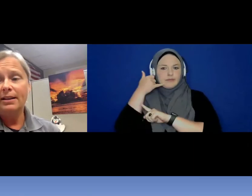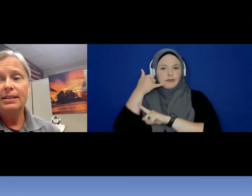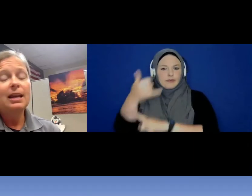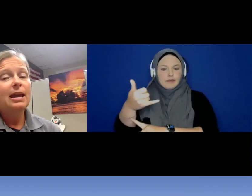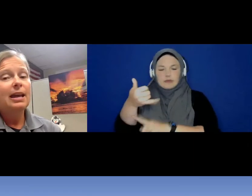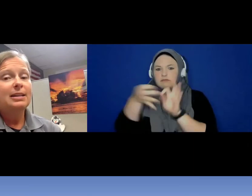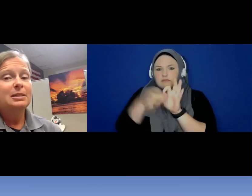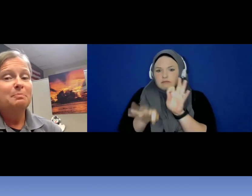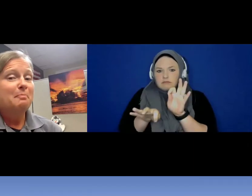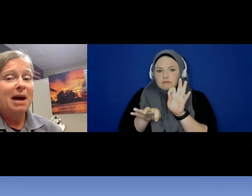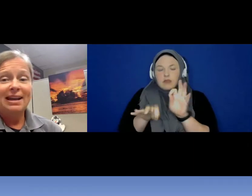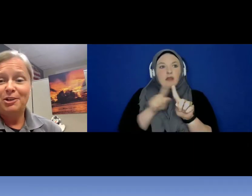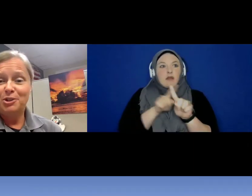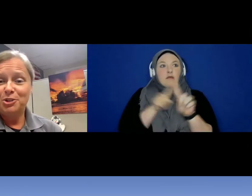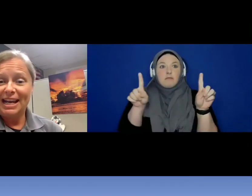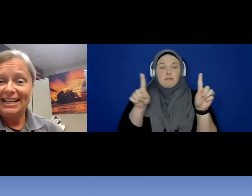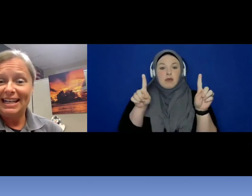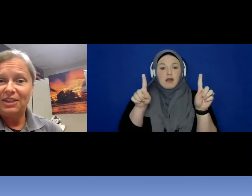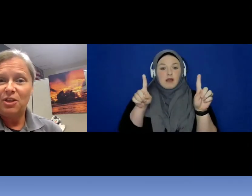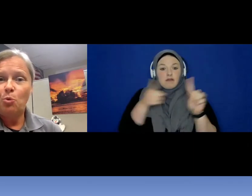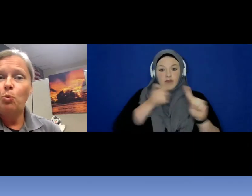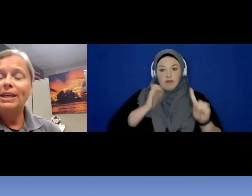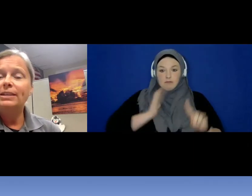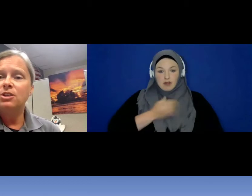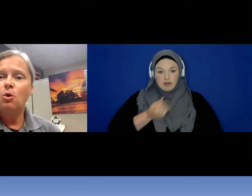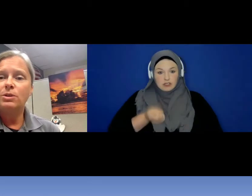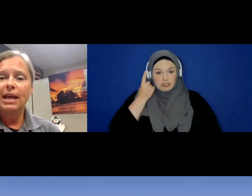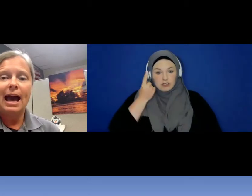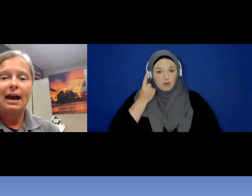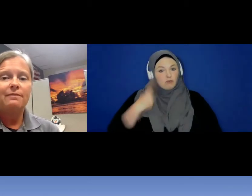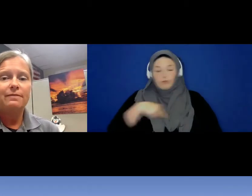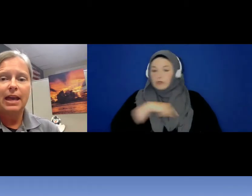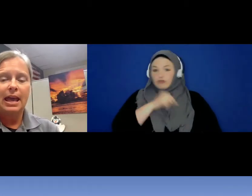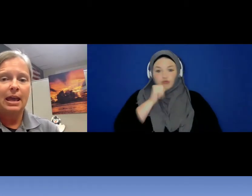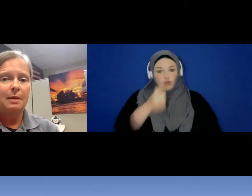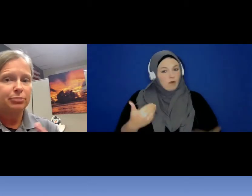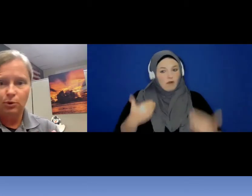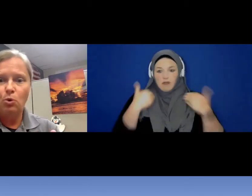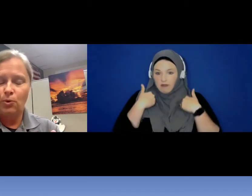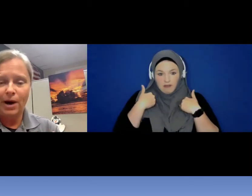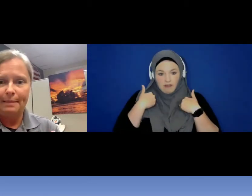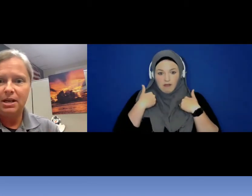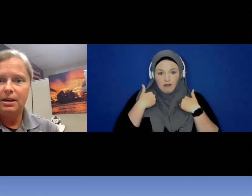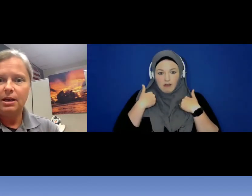But it's my understanding that we don't have a program